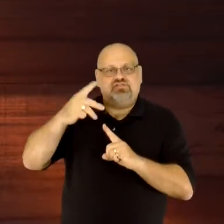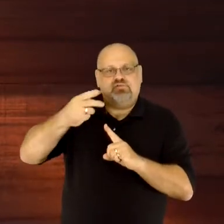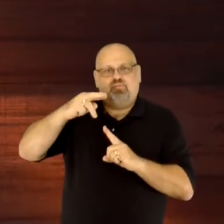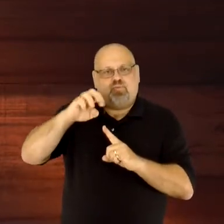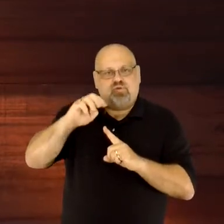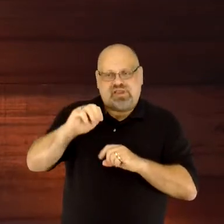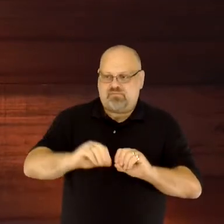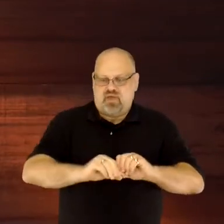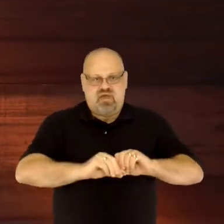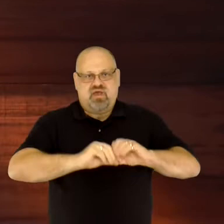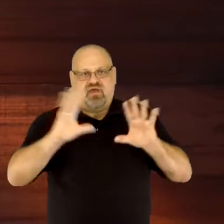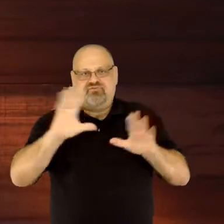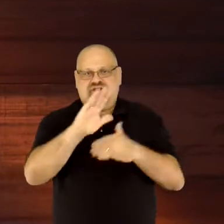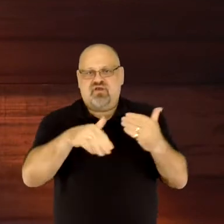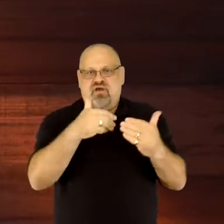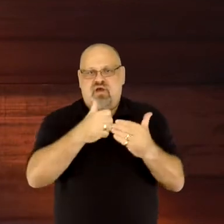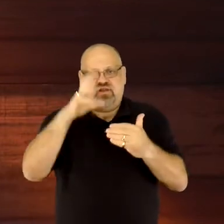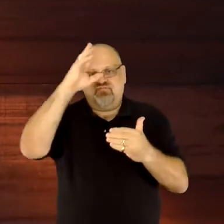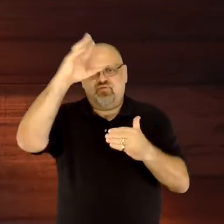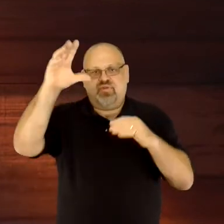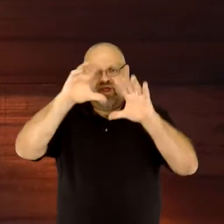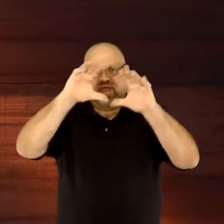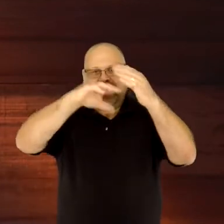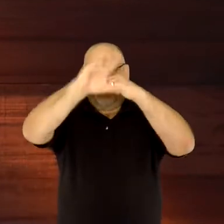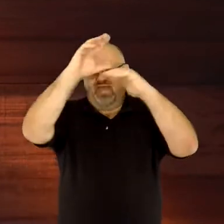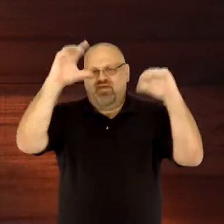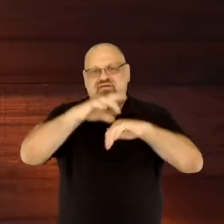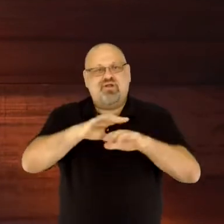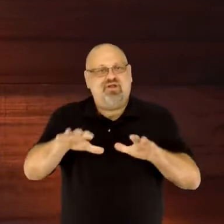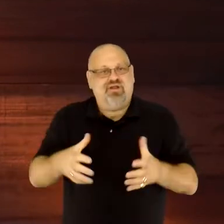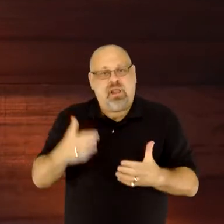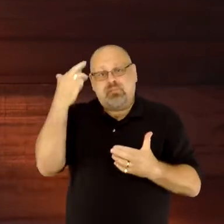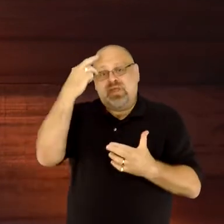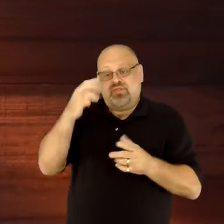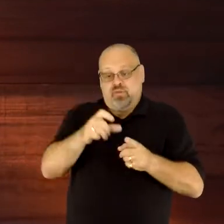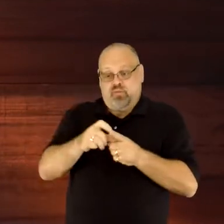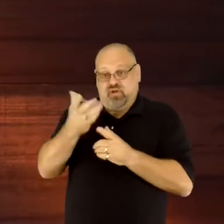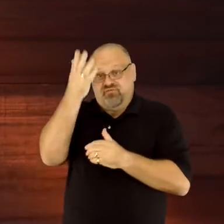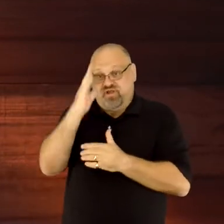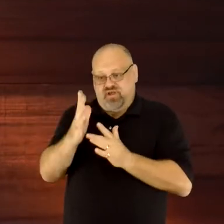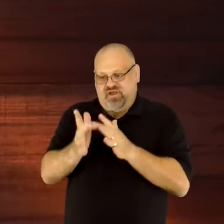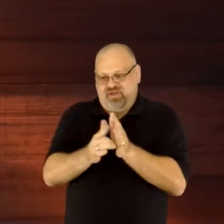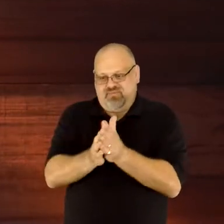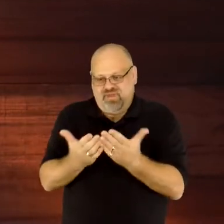been created through Him, and for Him. In Colossians 1:15 & 16, we read: